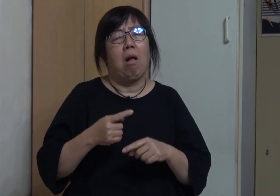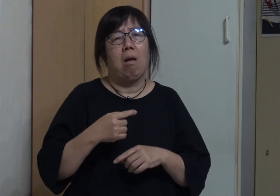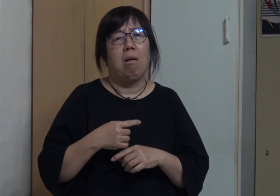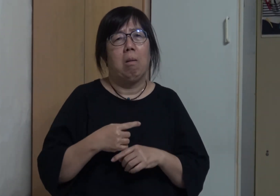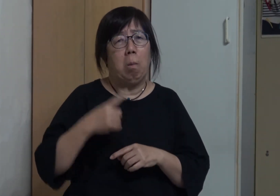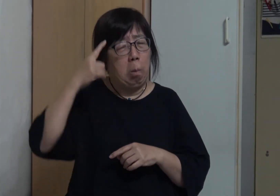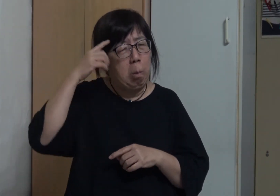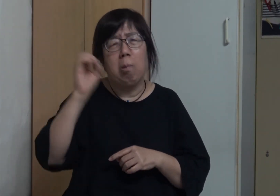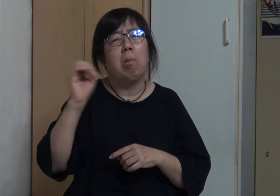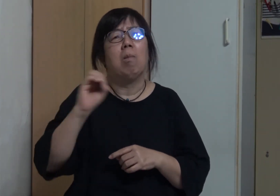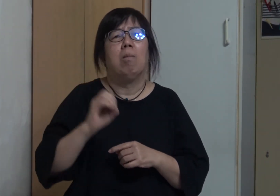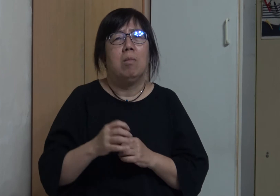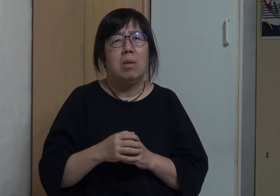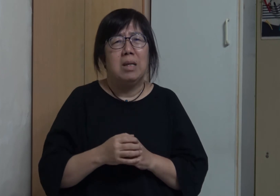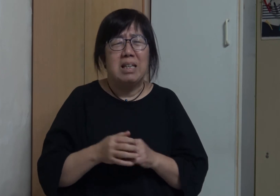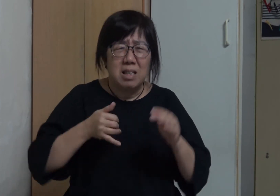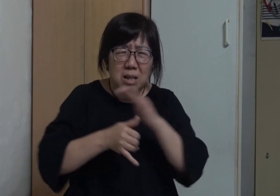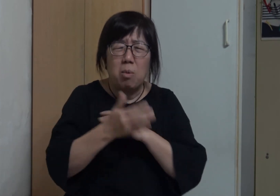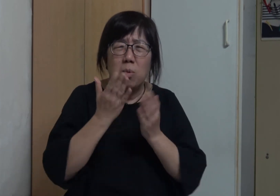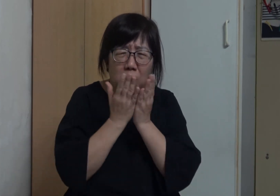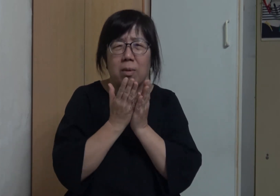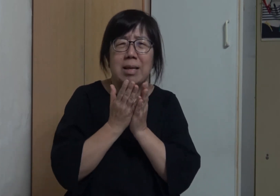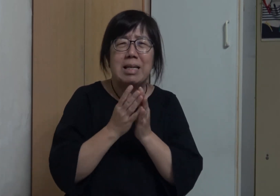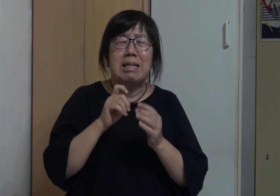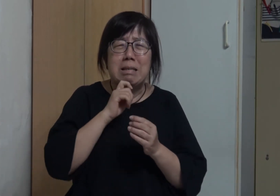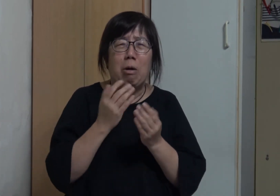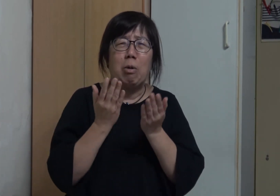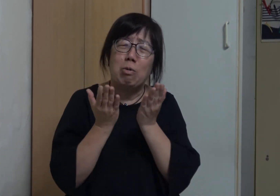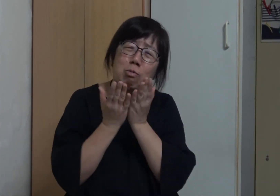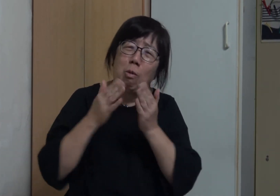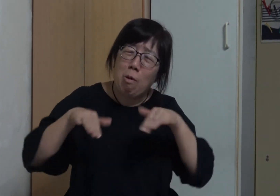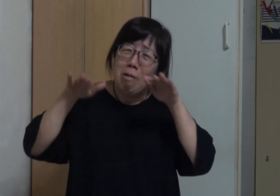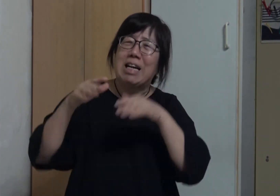I couldn't learn anything as I didn't know anything